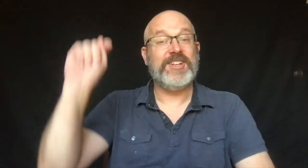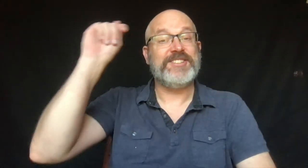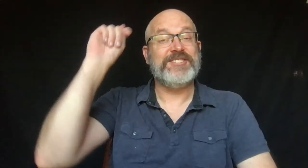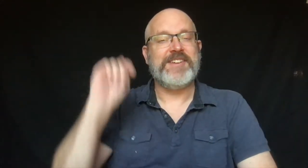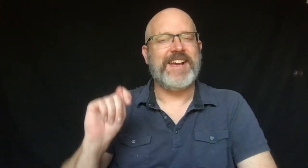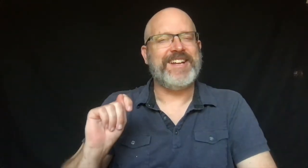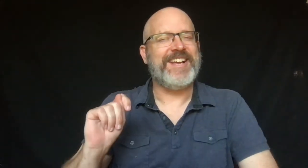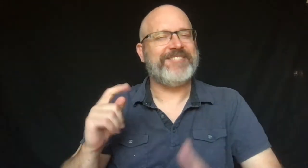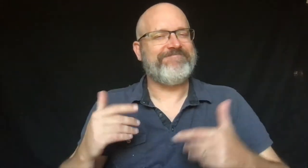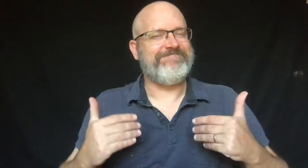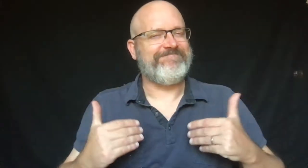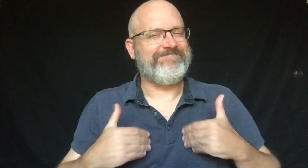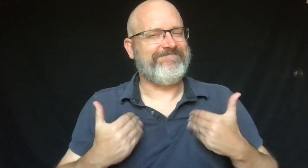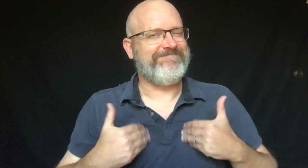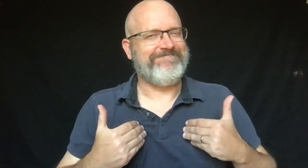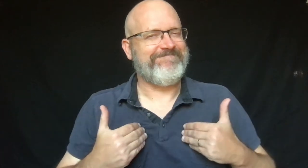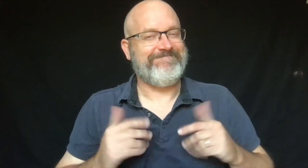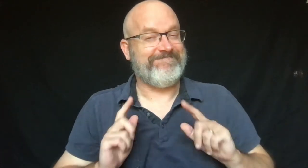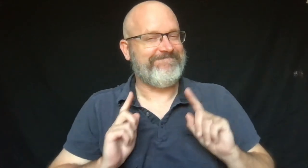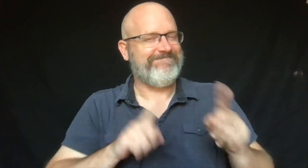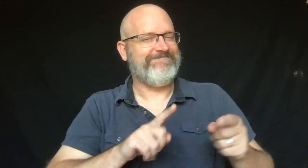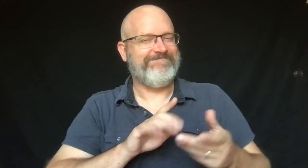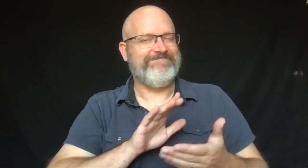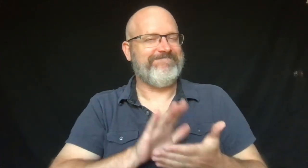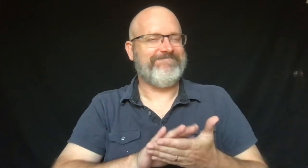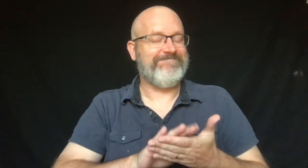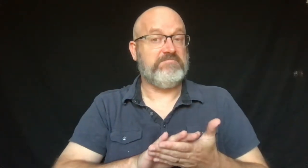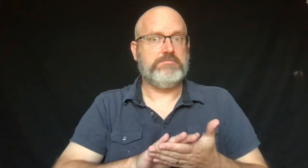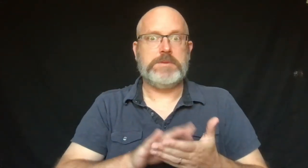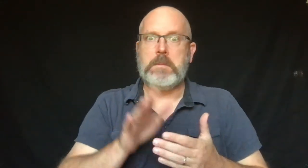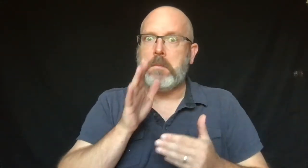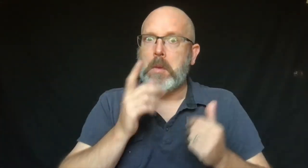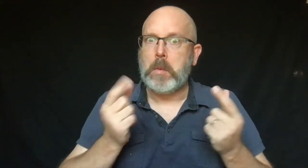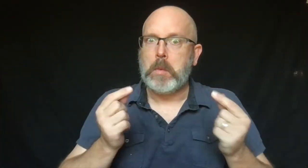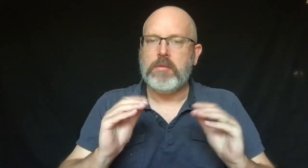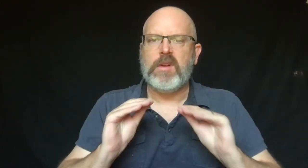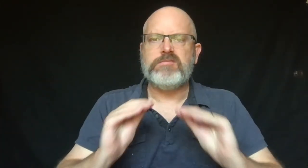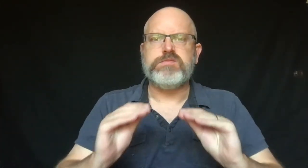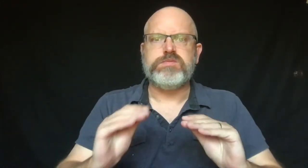Trinka was too little for school,